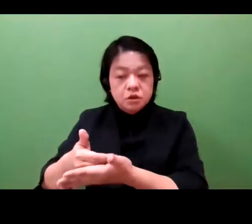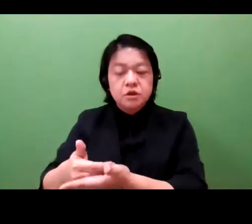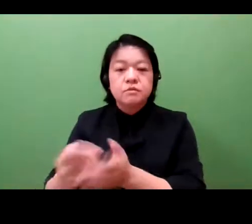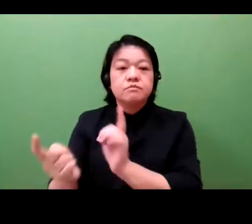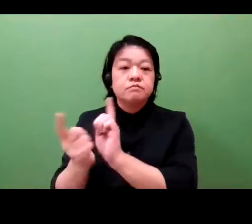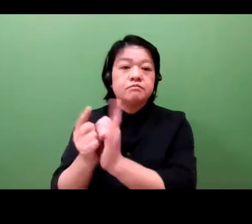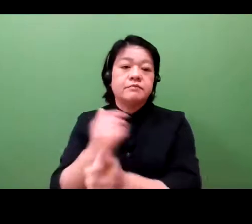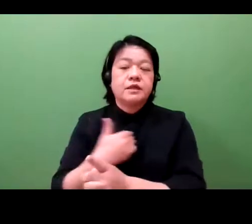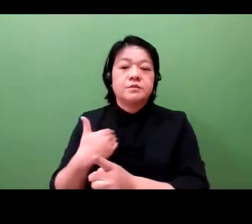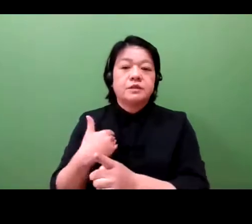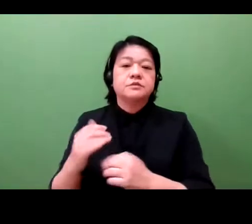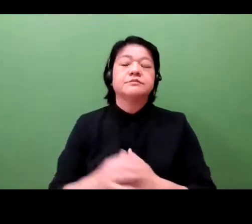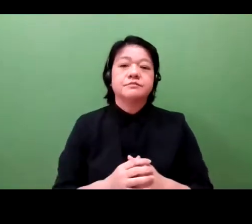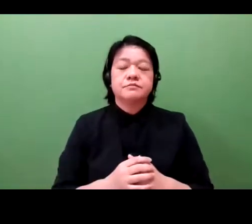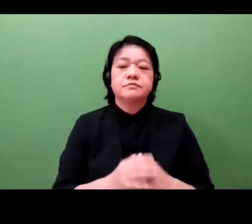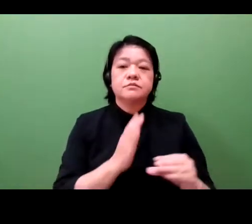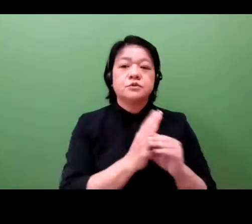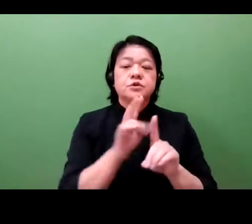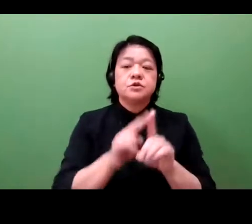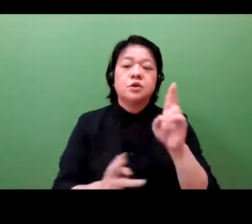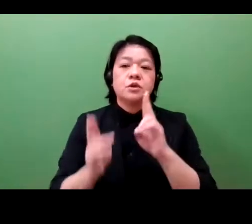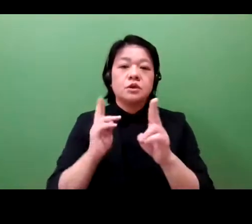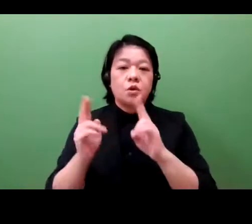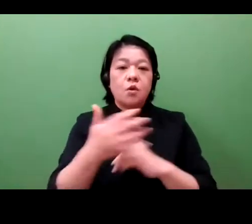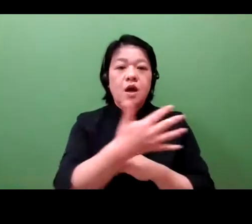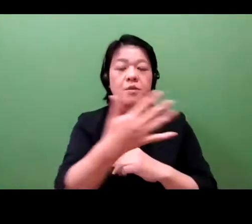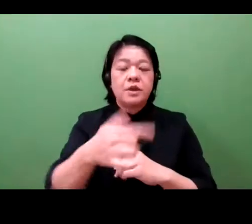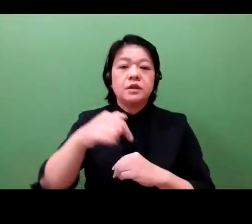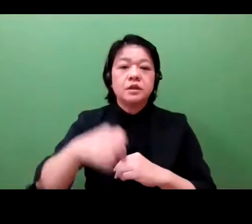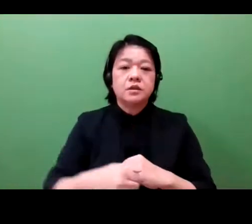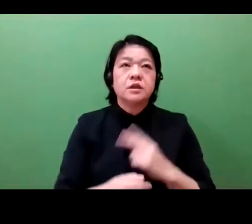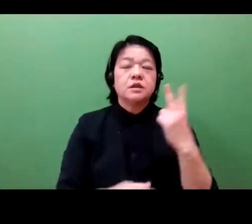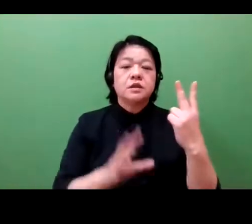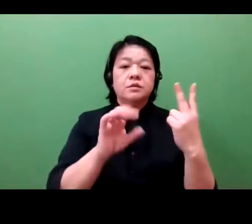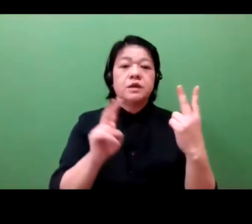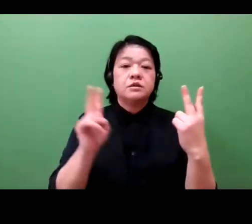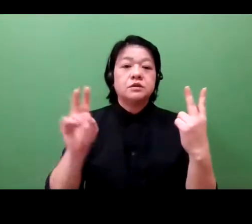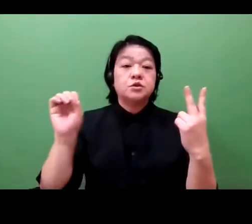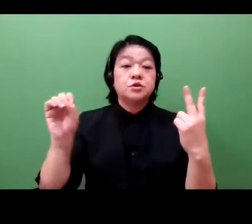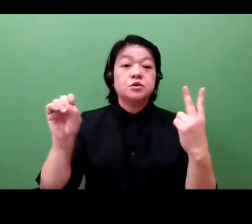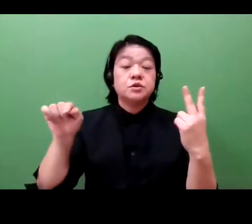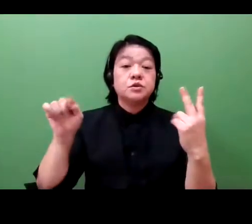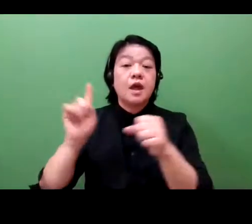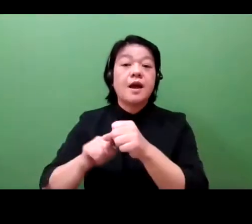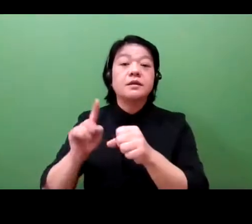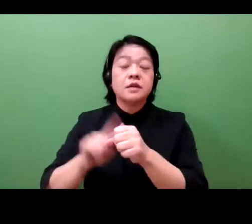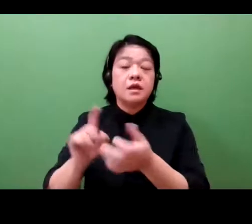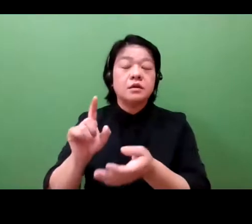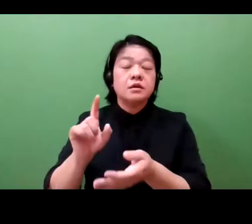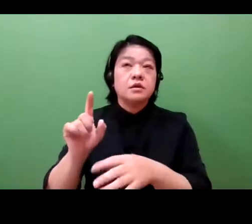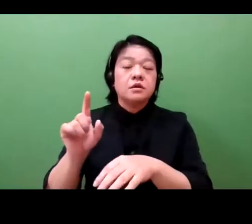filings in the United States were the historic high during 2020 with more than 112,000 filings